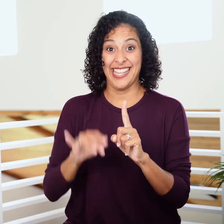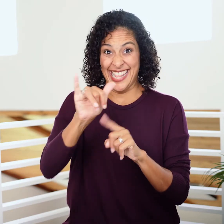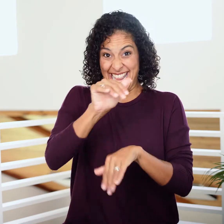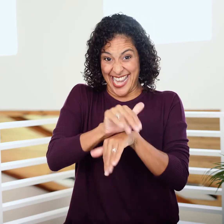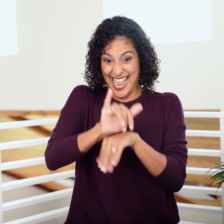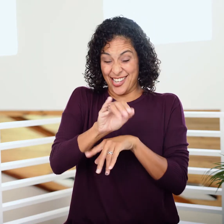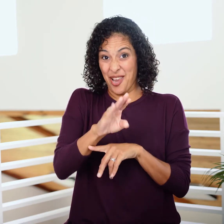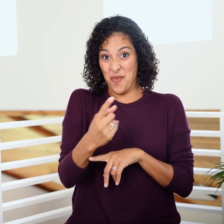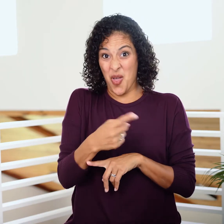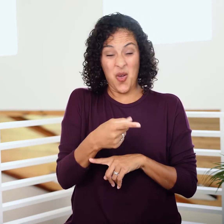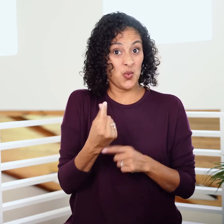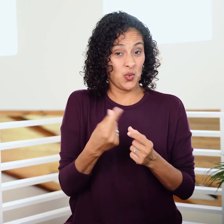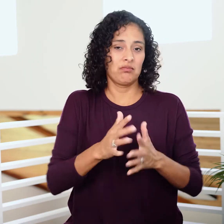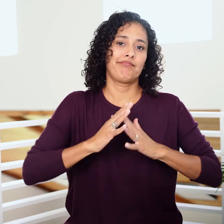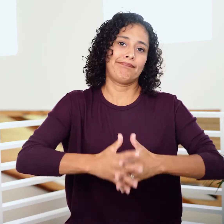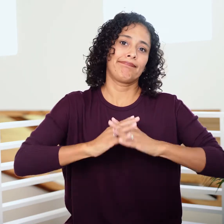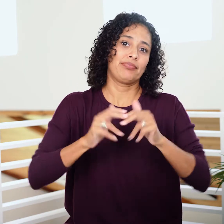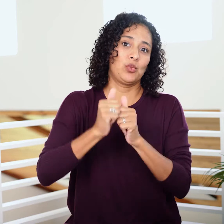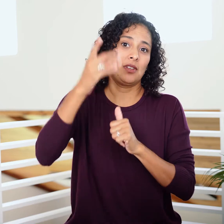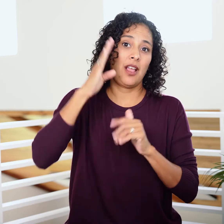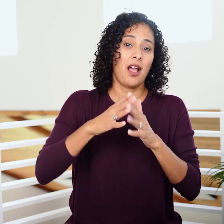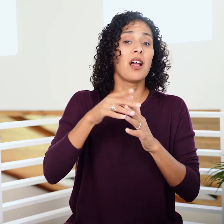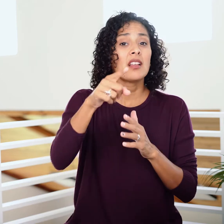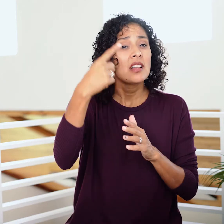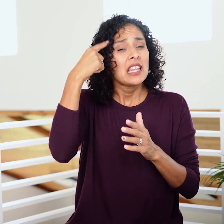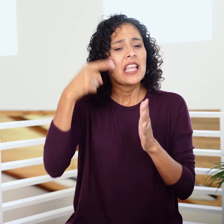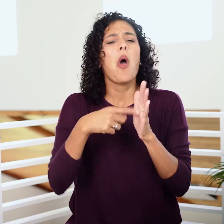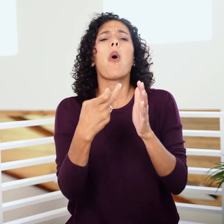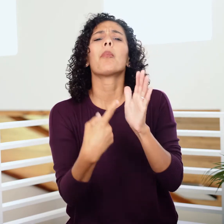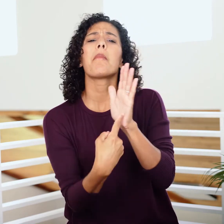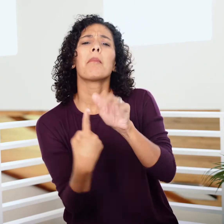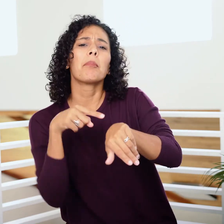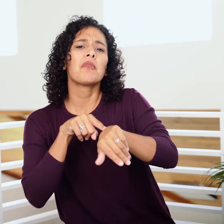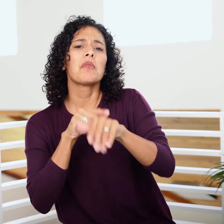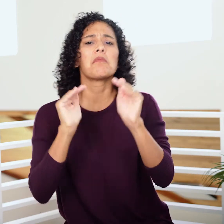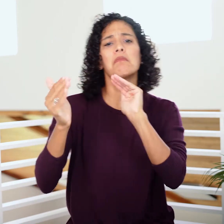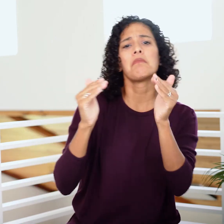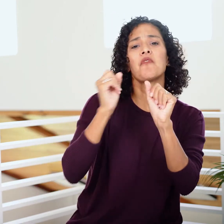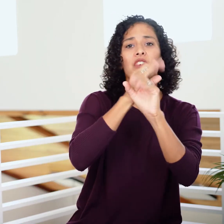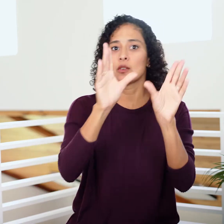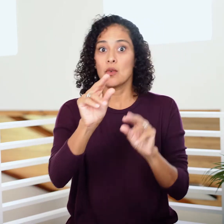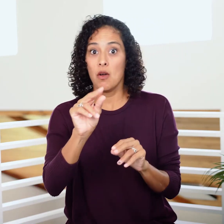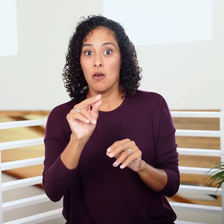During the night he wrestles with God— and this doesn’t appear to be a metaphor or a vision,